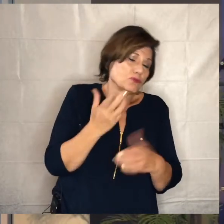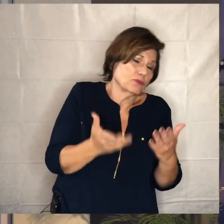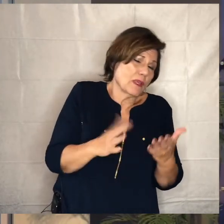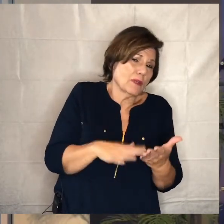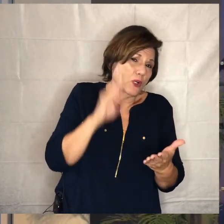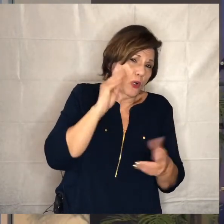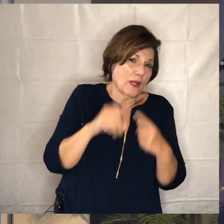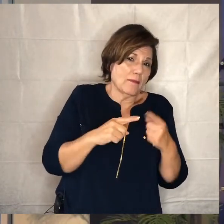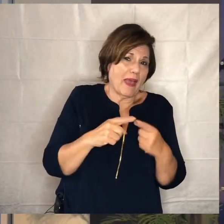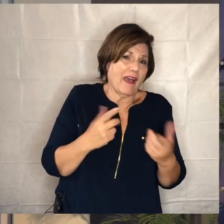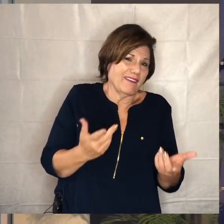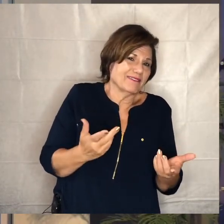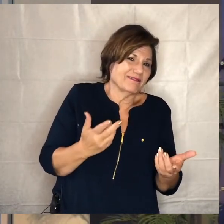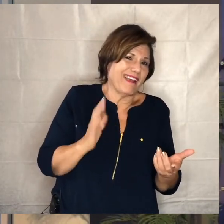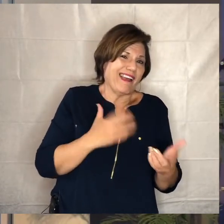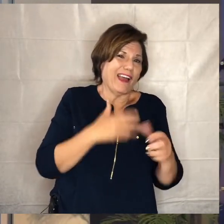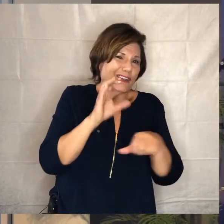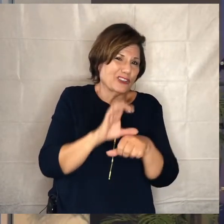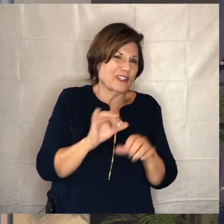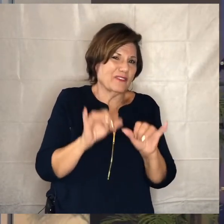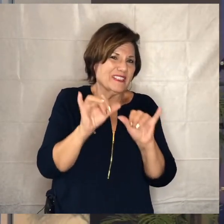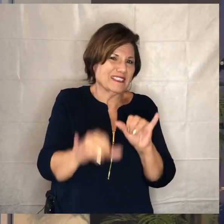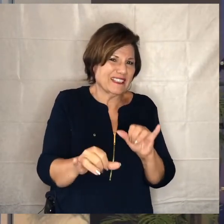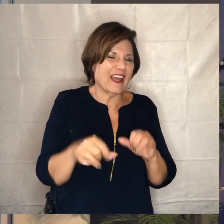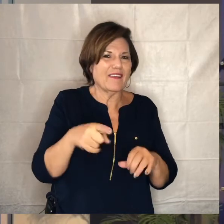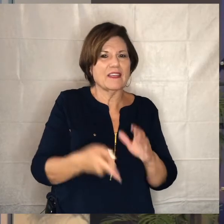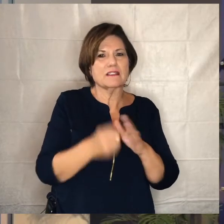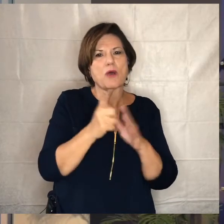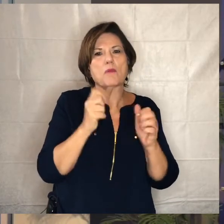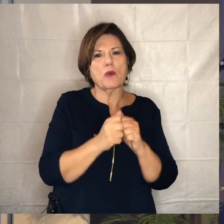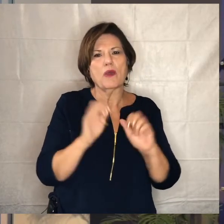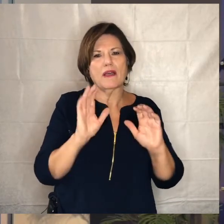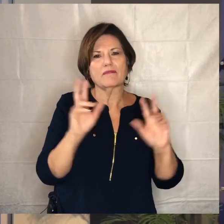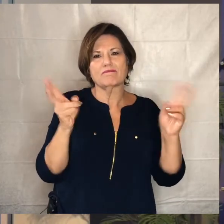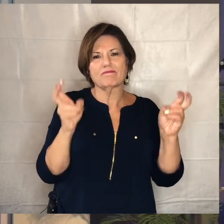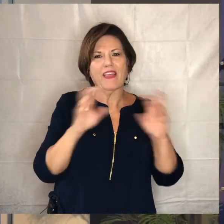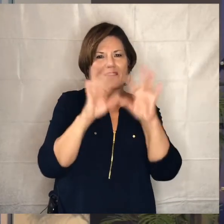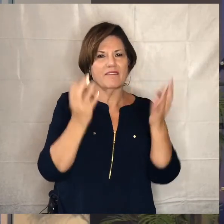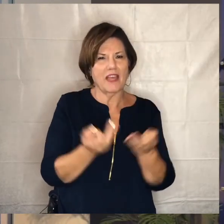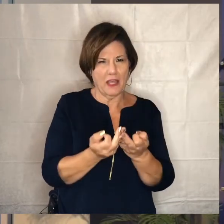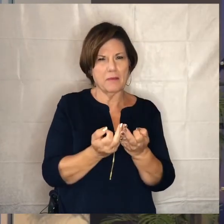as well by sticking around for a few minutes so i'll call this a moment with the family that might be the best way to sort of uh